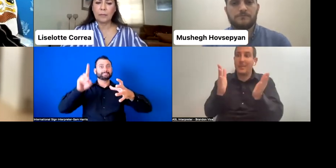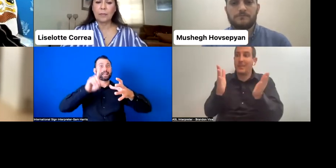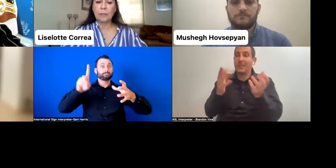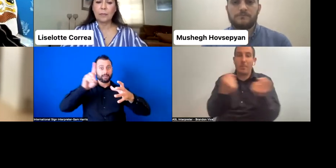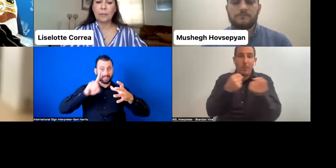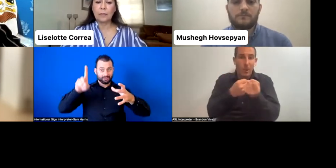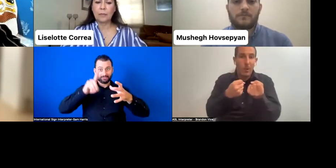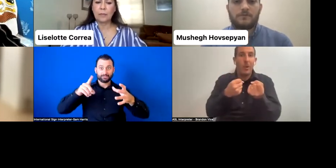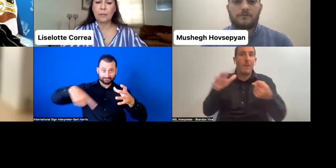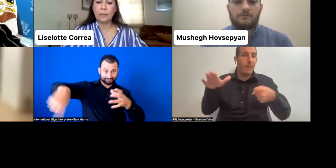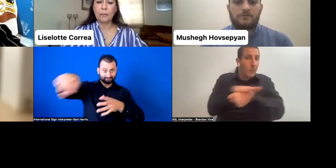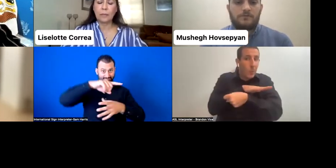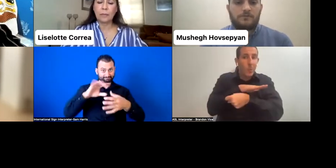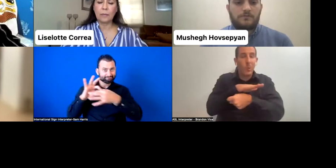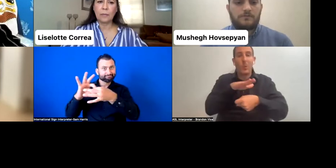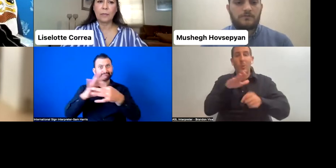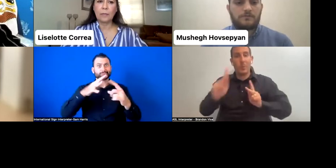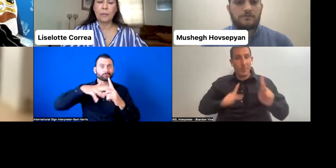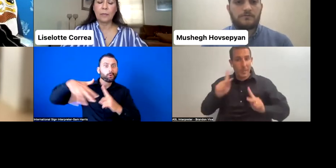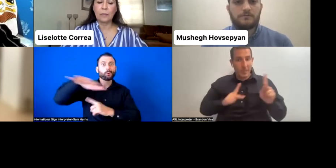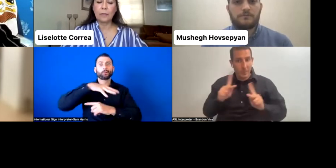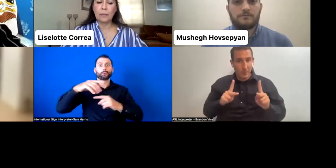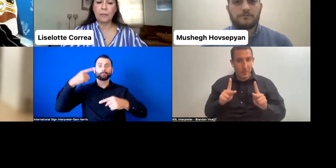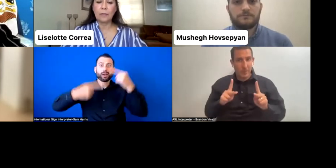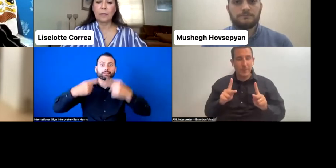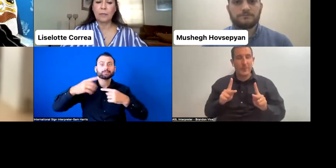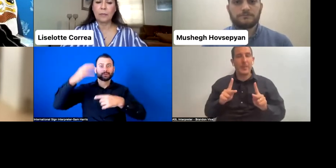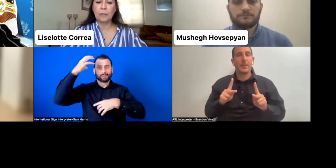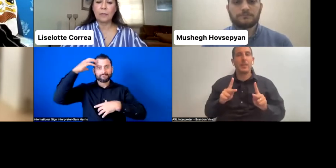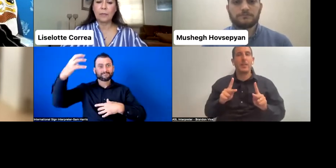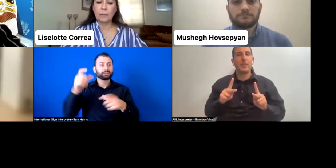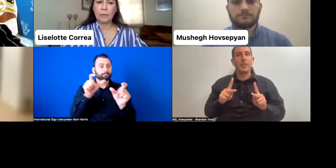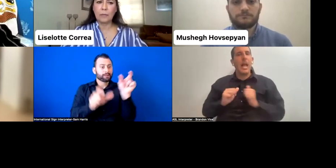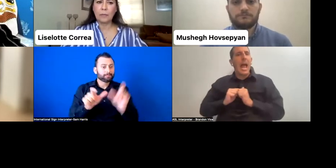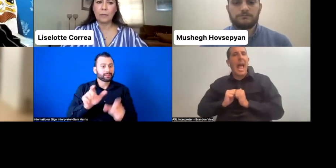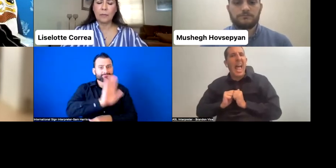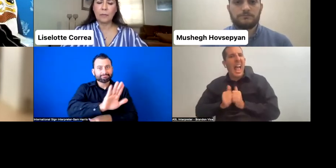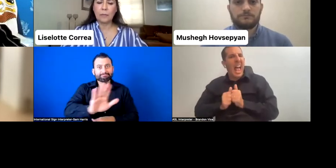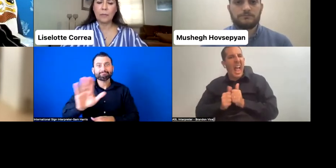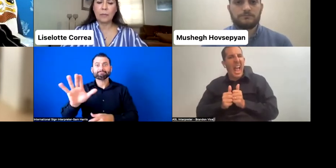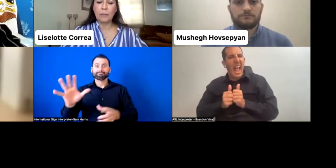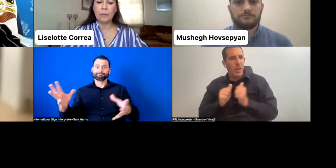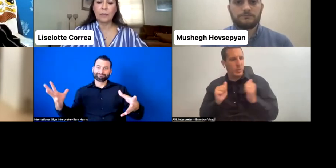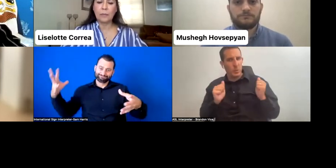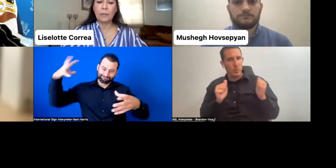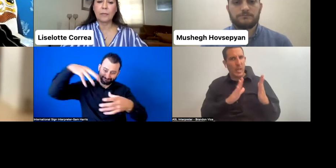so that those citizens who are part of a marginalized community can be empowered?